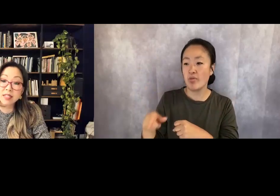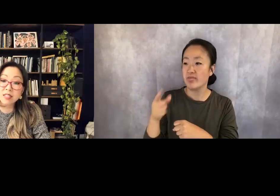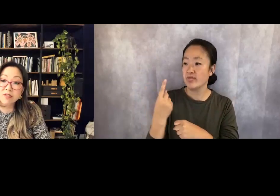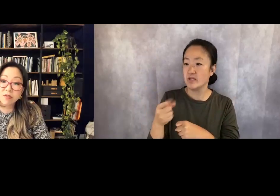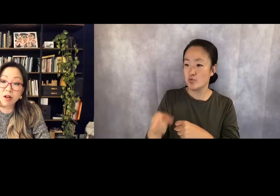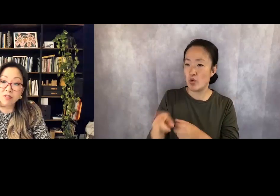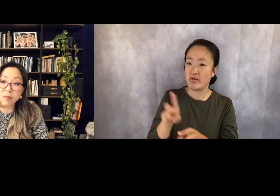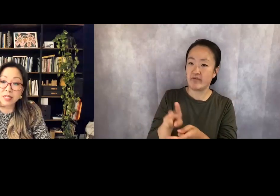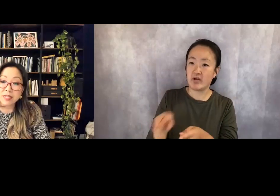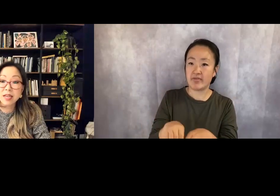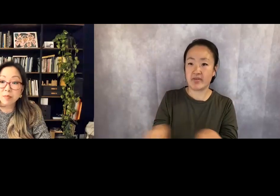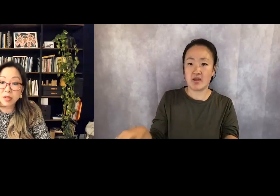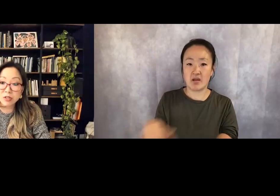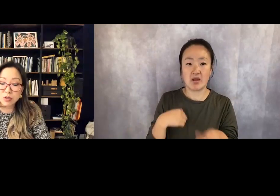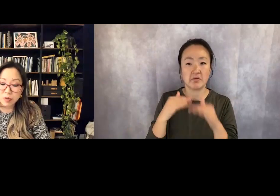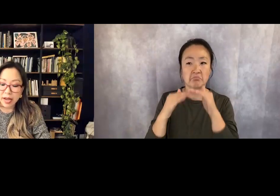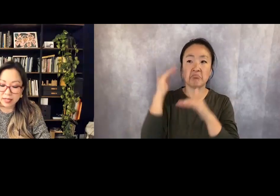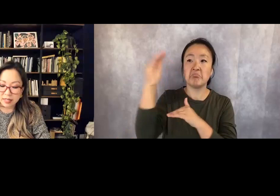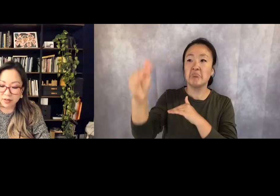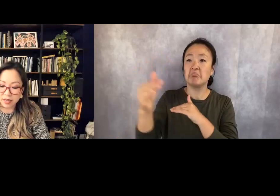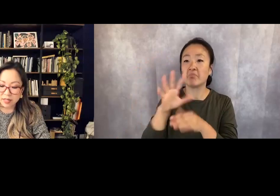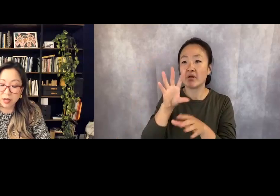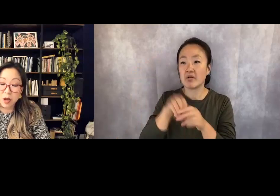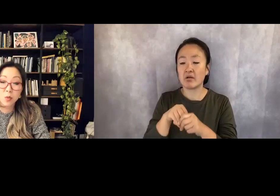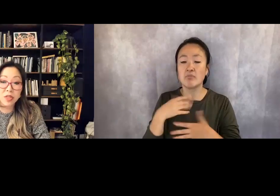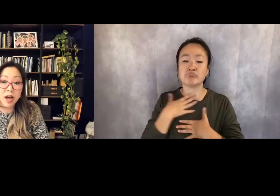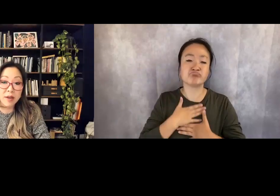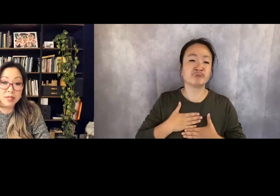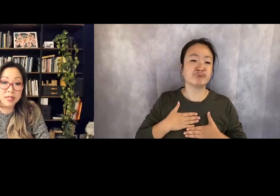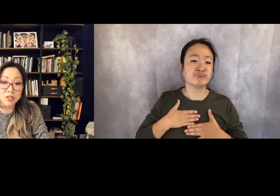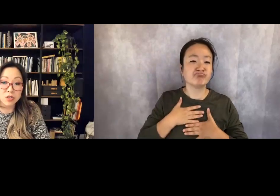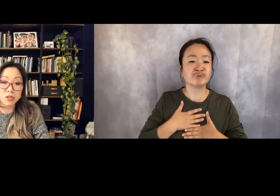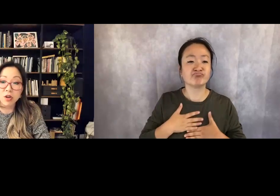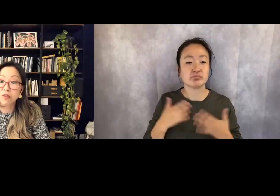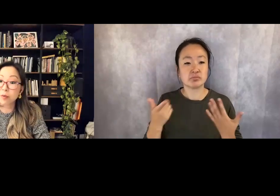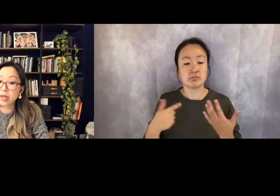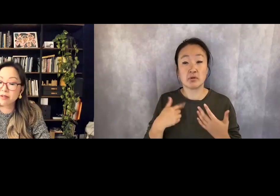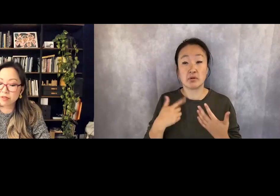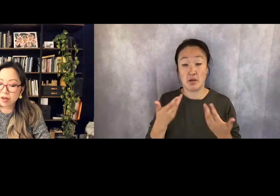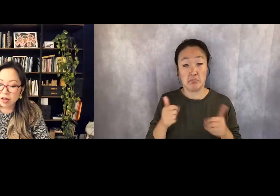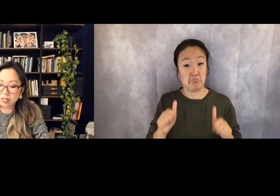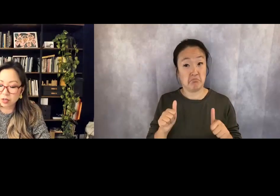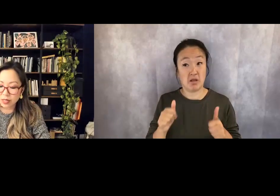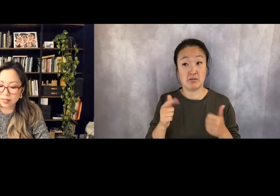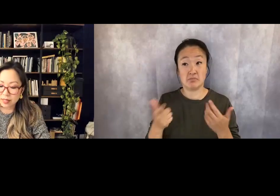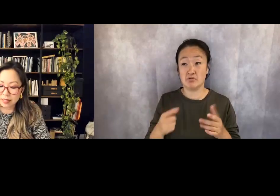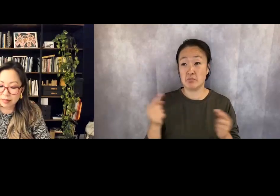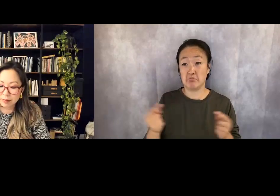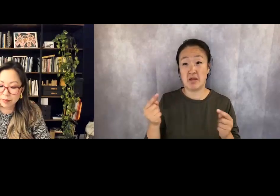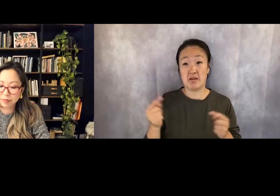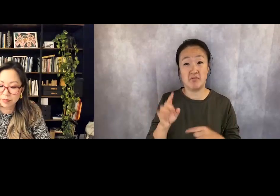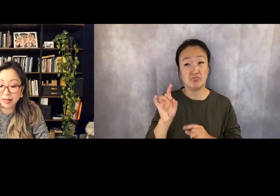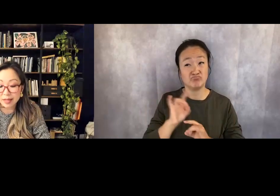Excessive involvement in pleasurable activities, with high potential for painful consequences.